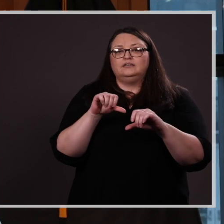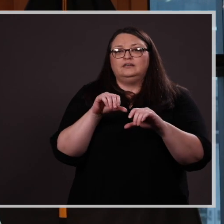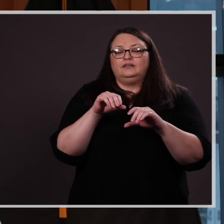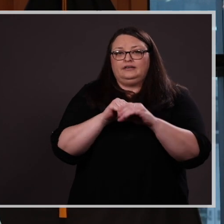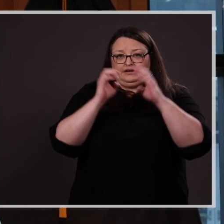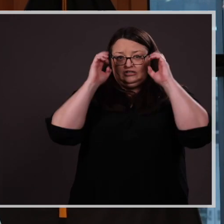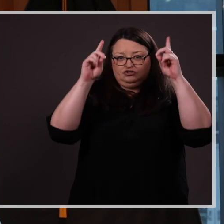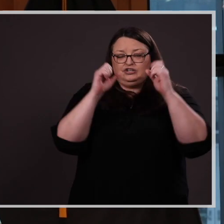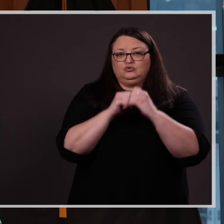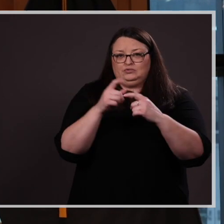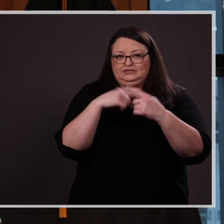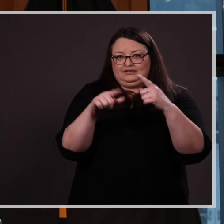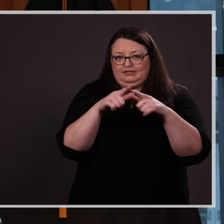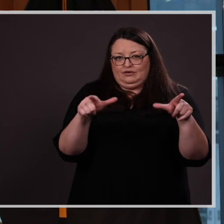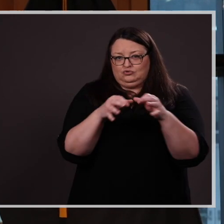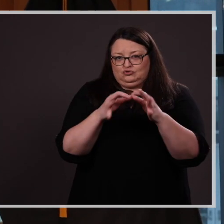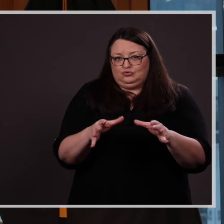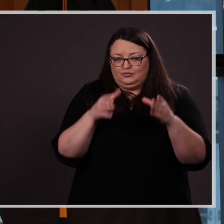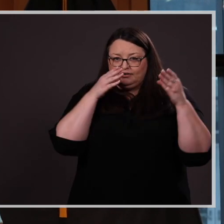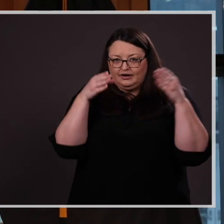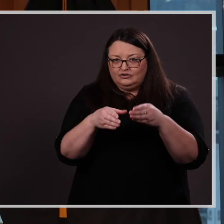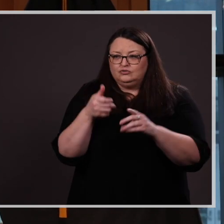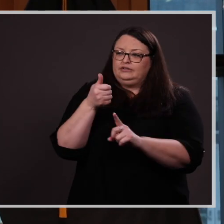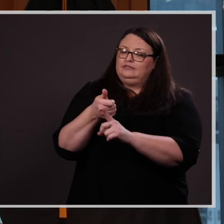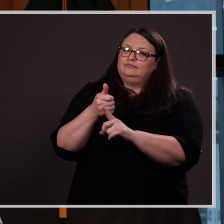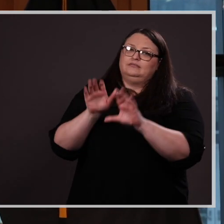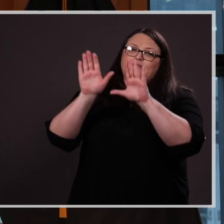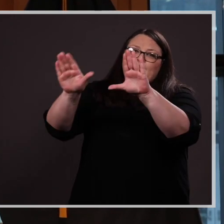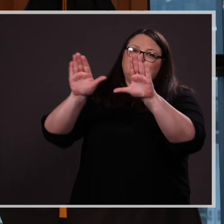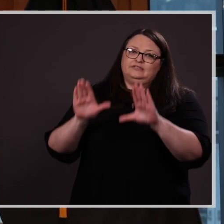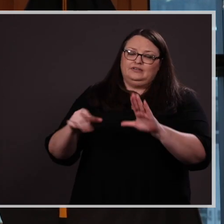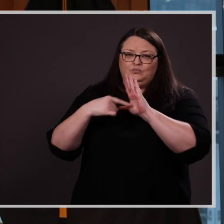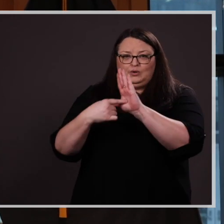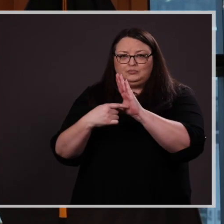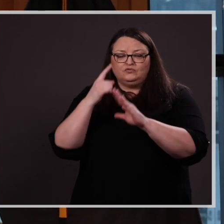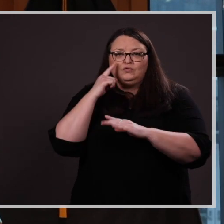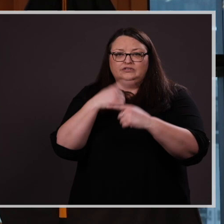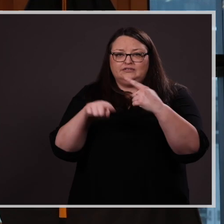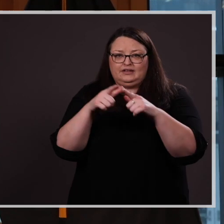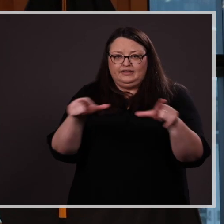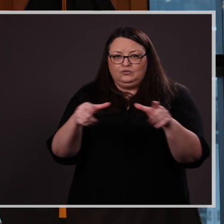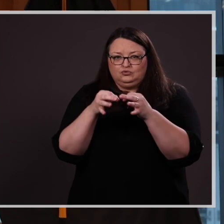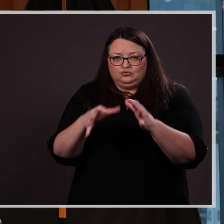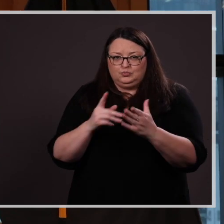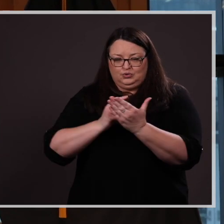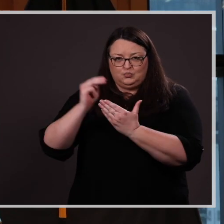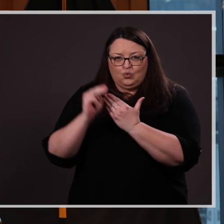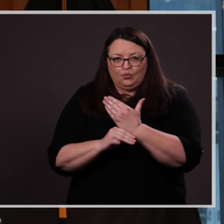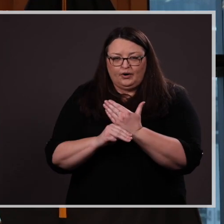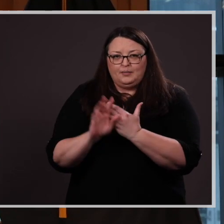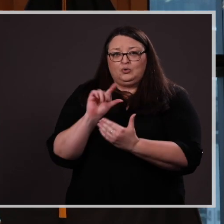concentration. Kolten is an outstanding representative of the Sign Language Interpreter program,